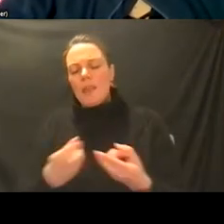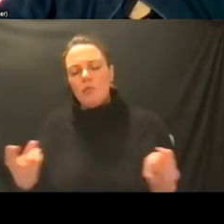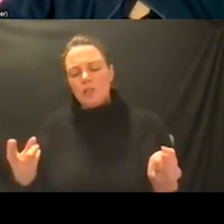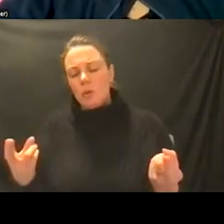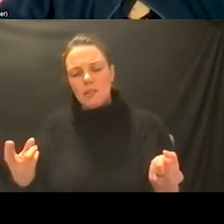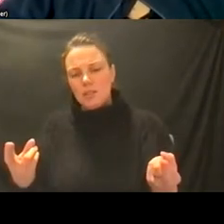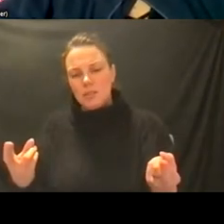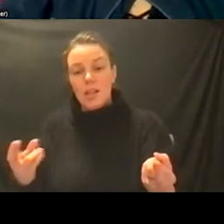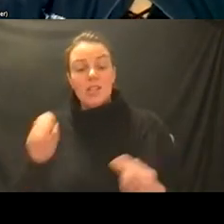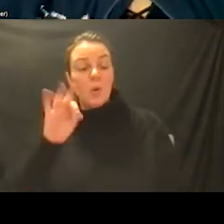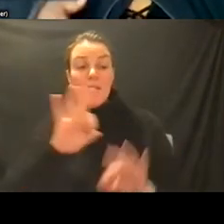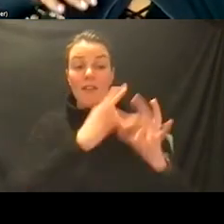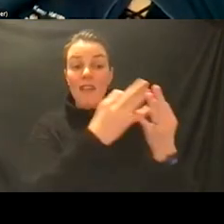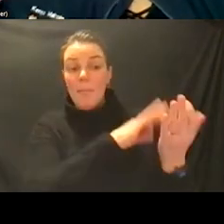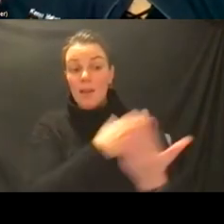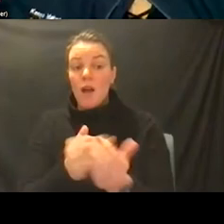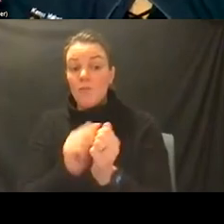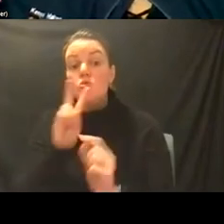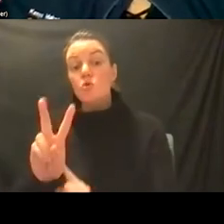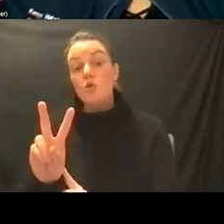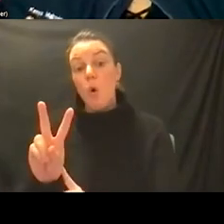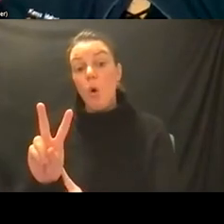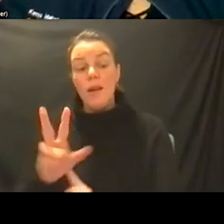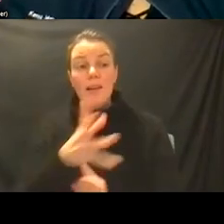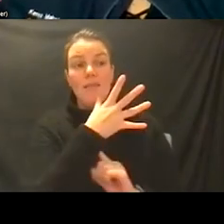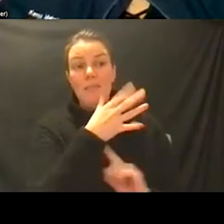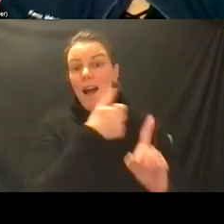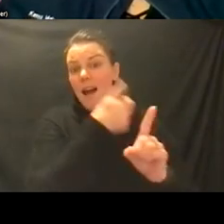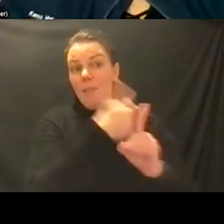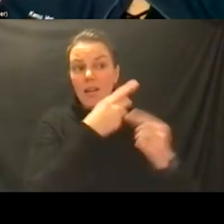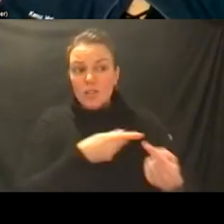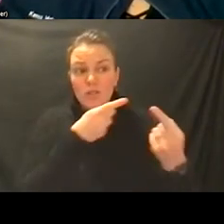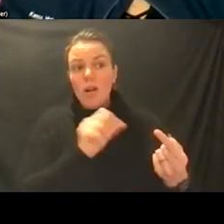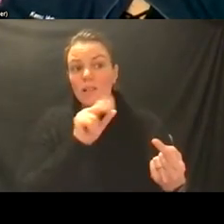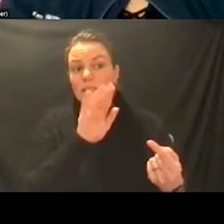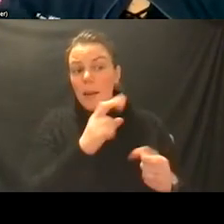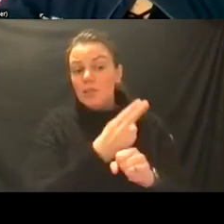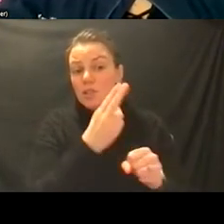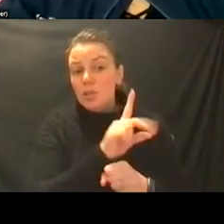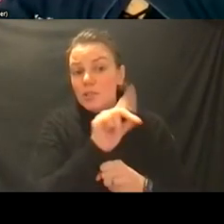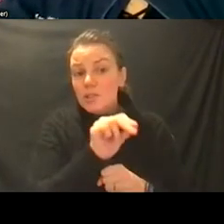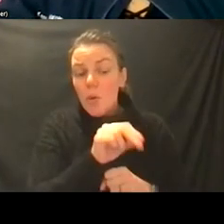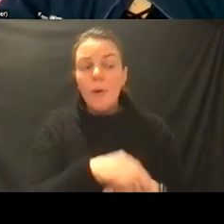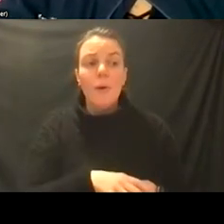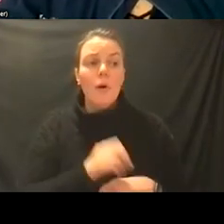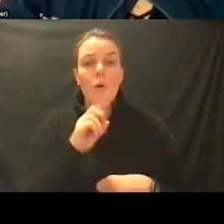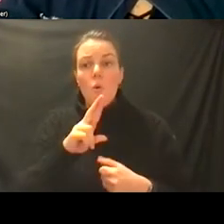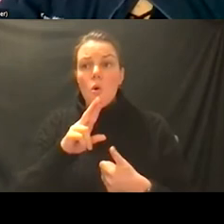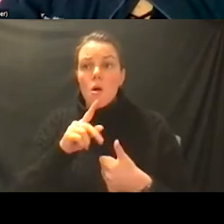two-year-old and mom is really struggling with a substance use disorder or dad is um seriously